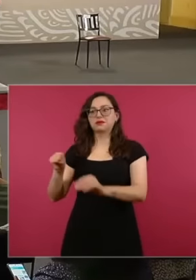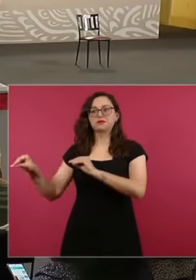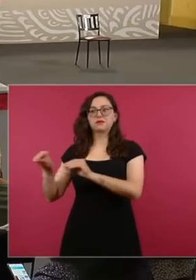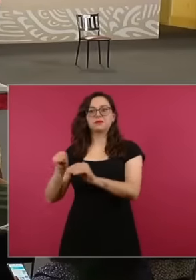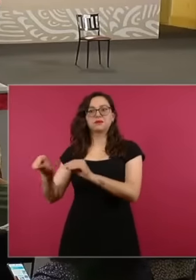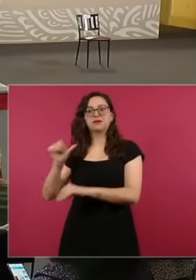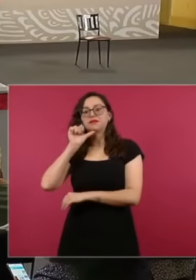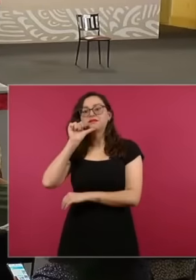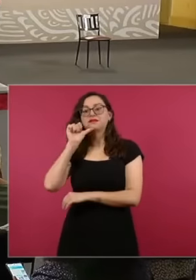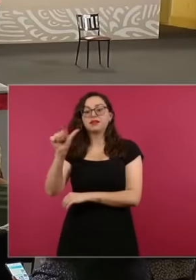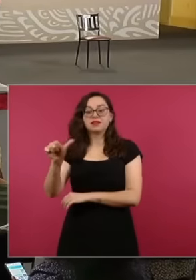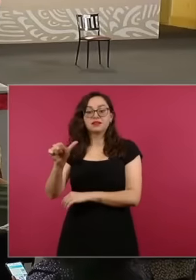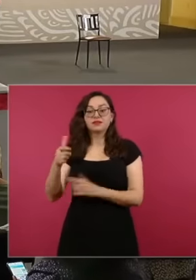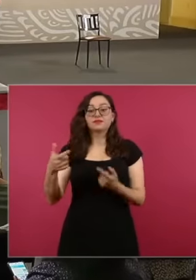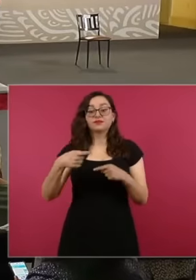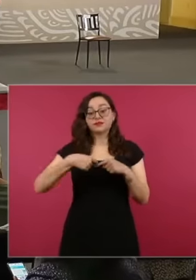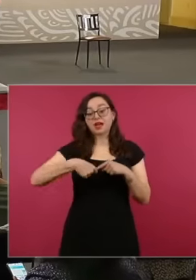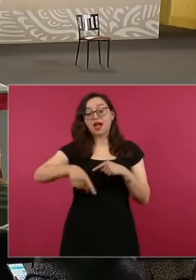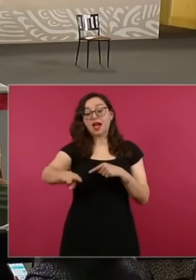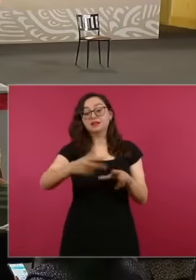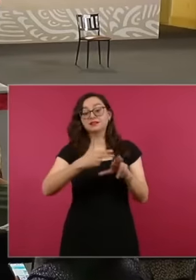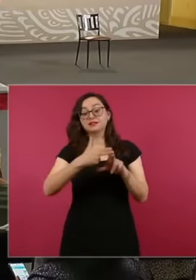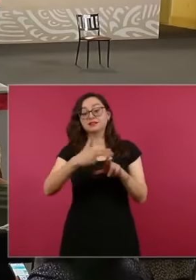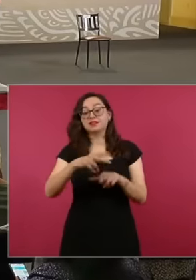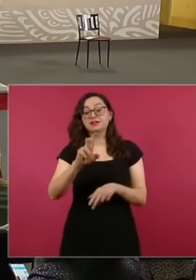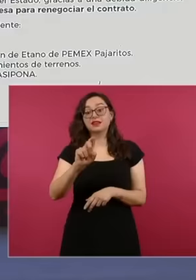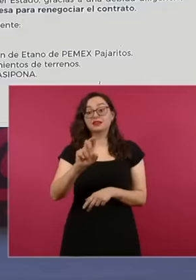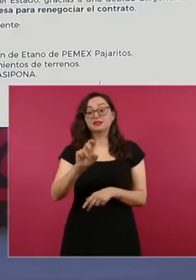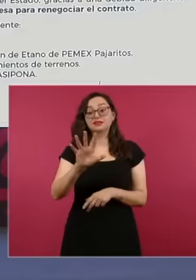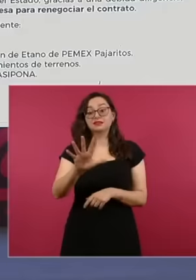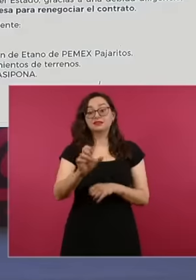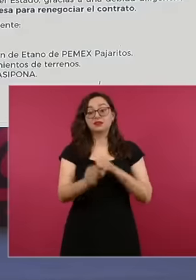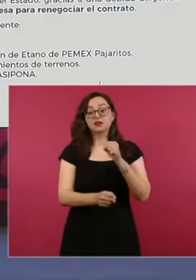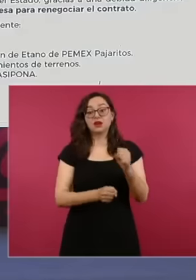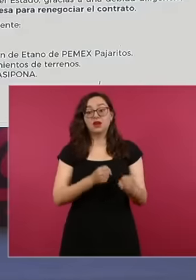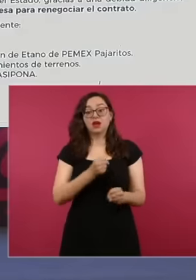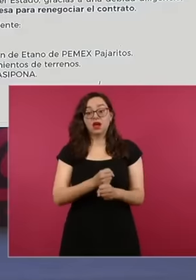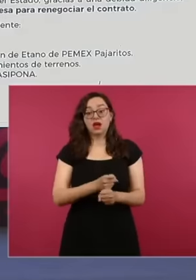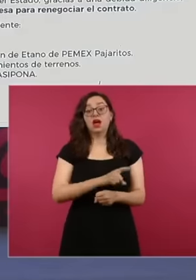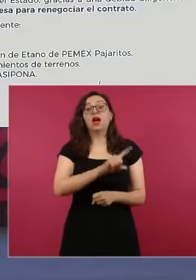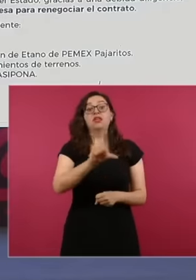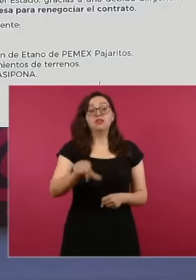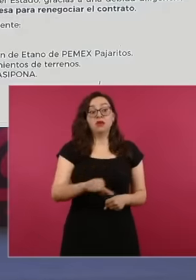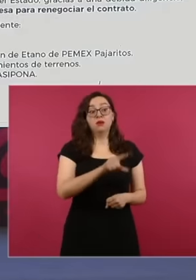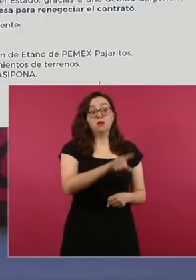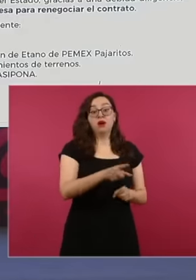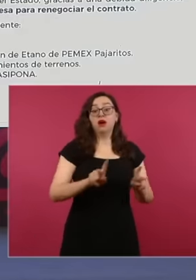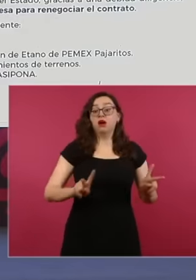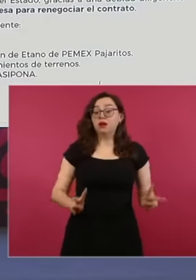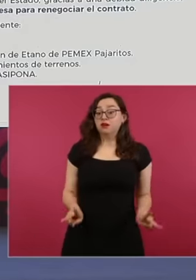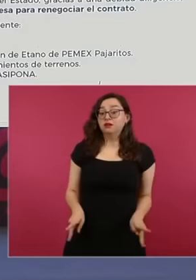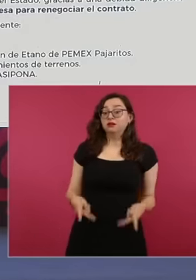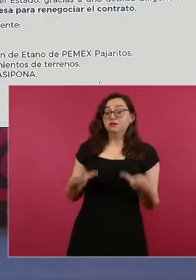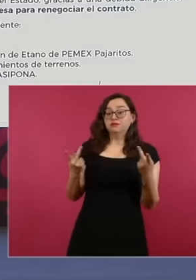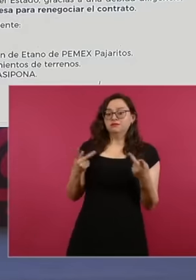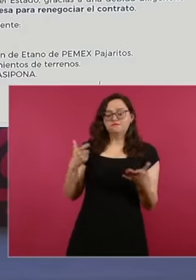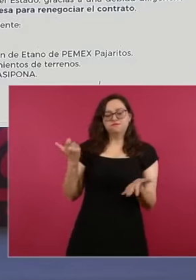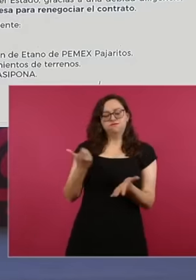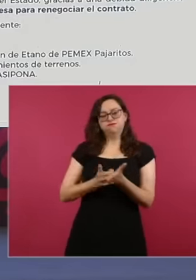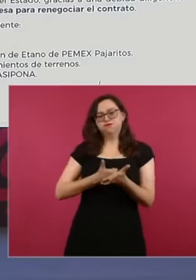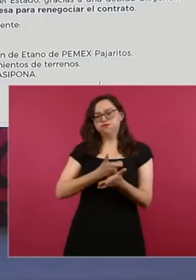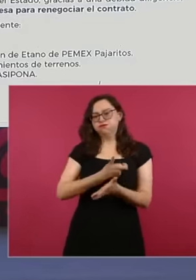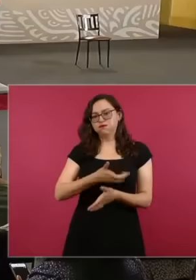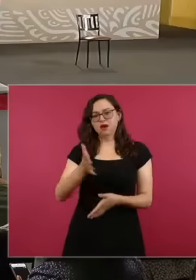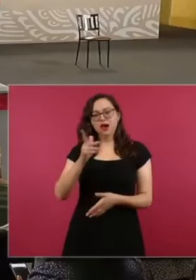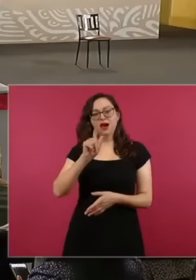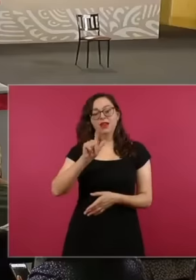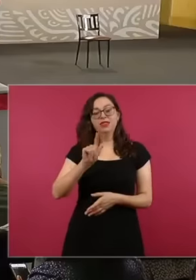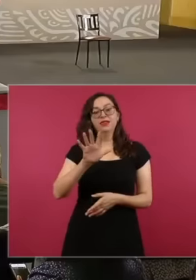It was for 35 years and it was sold. at 70 percent of the international reference value, Pemex gave them